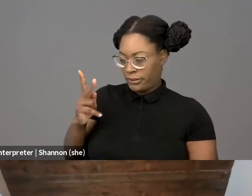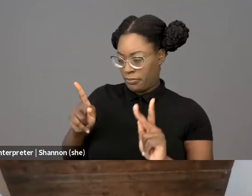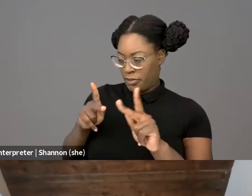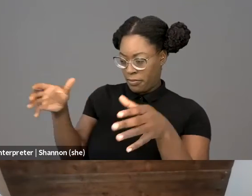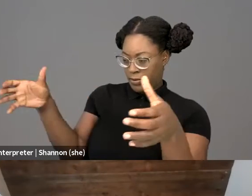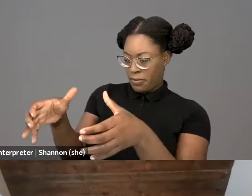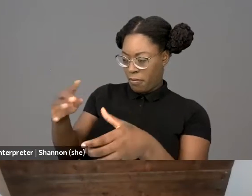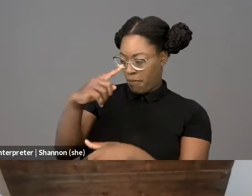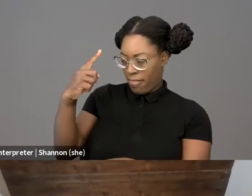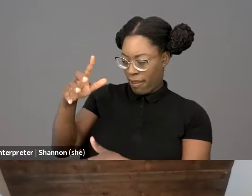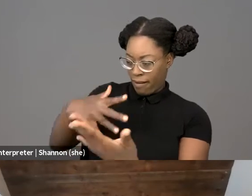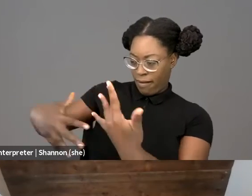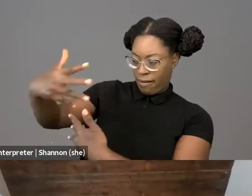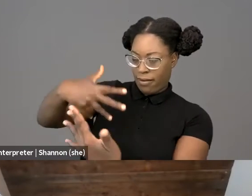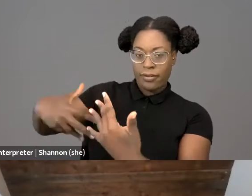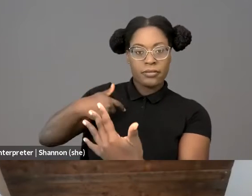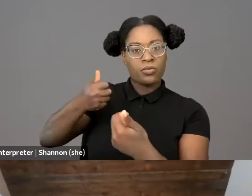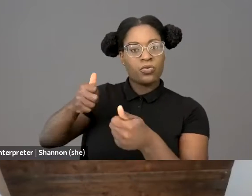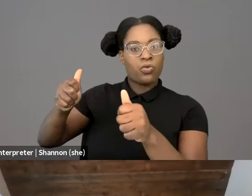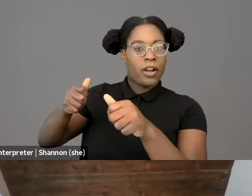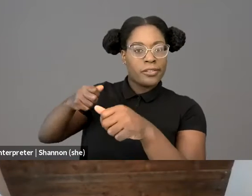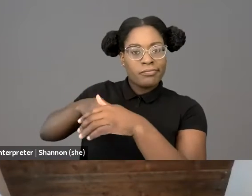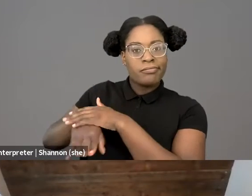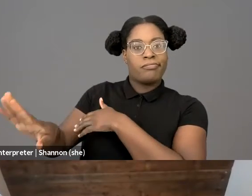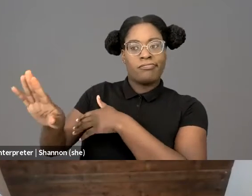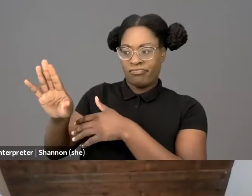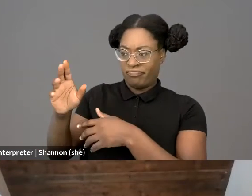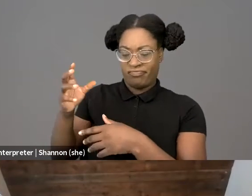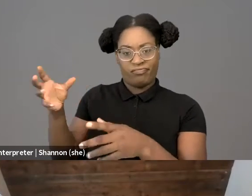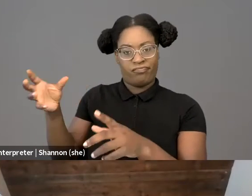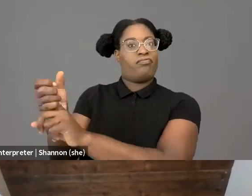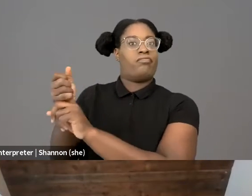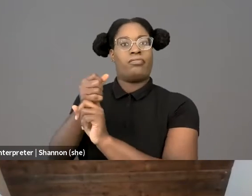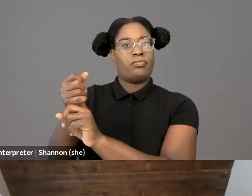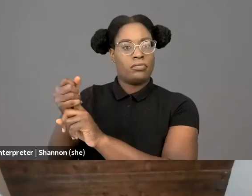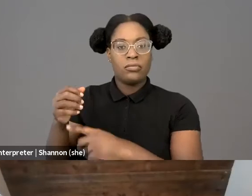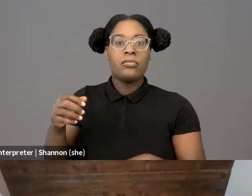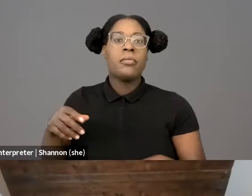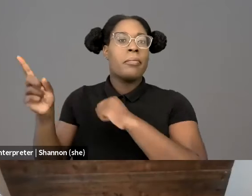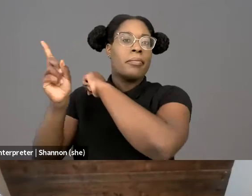searching them and preventing them from congregating, enforced these slave codes. When uprisings of the enslaved occurred,